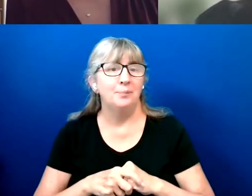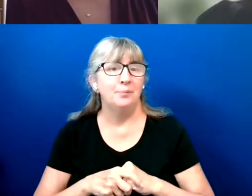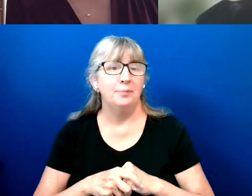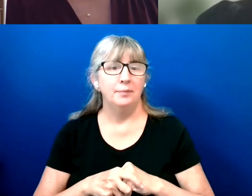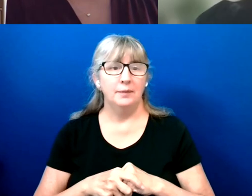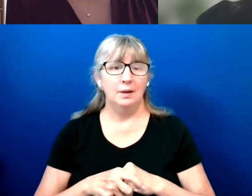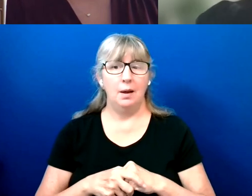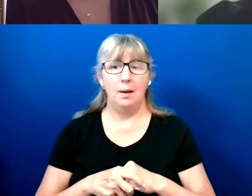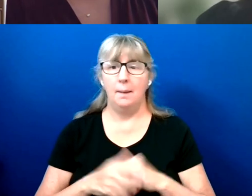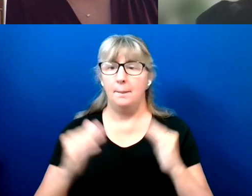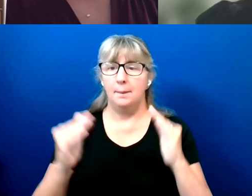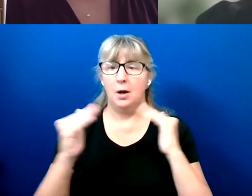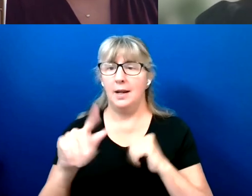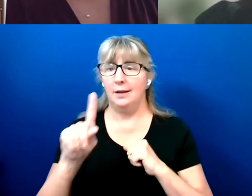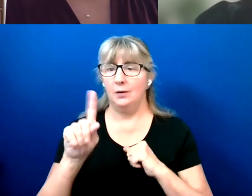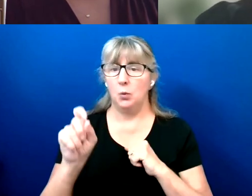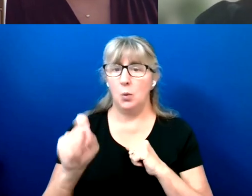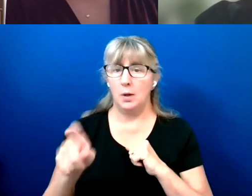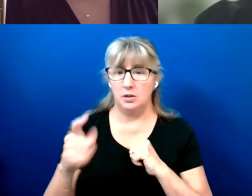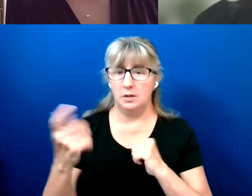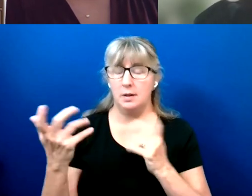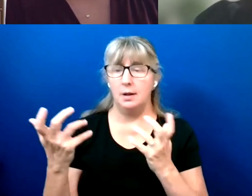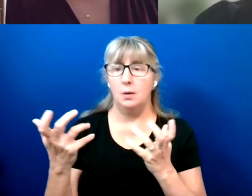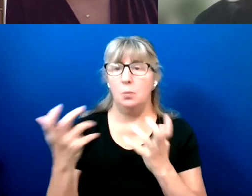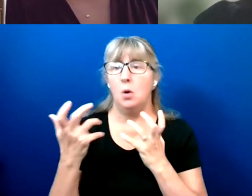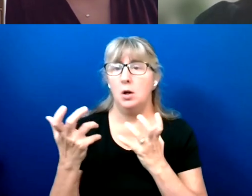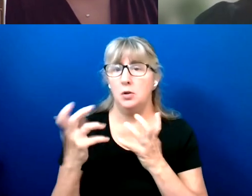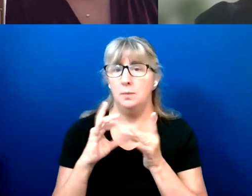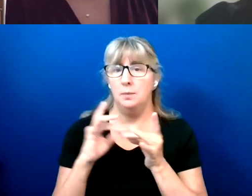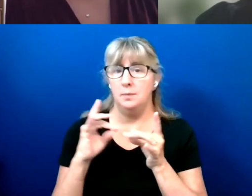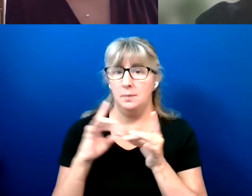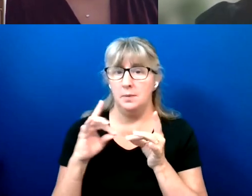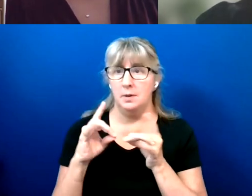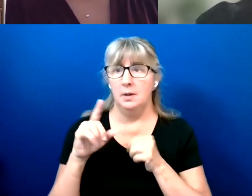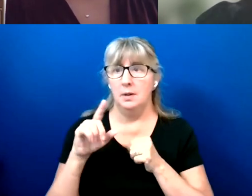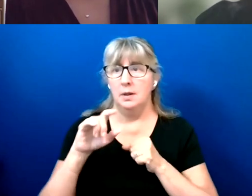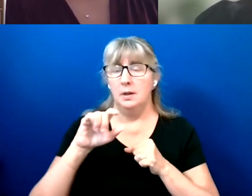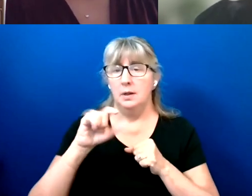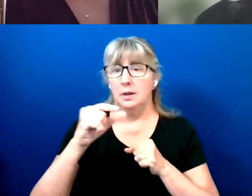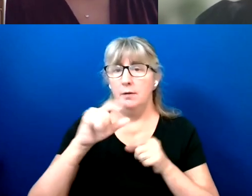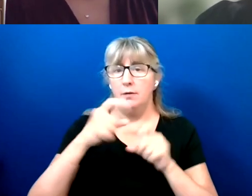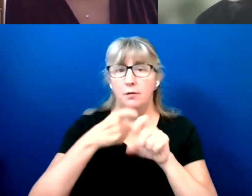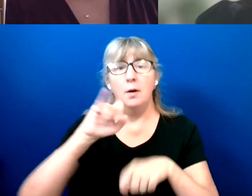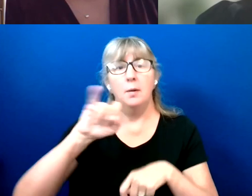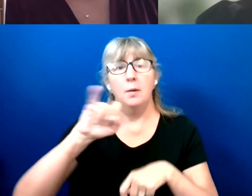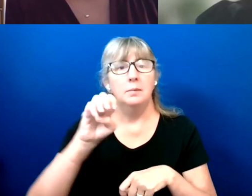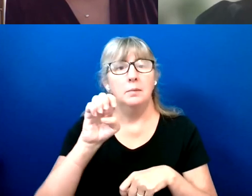The next question I wanted to bring up is from Jean Martinez.